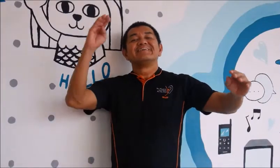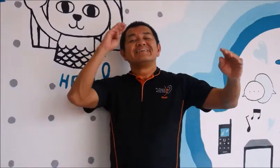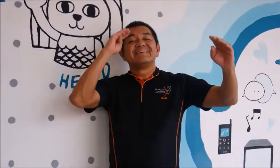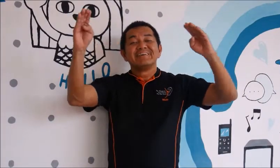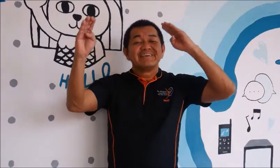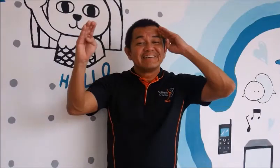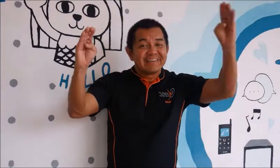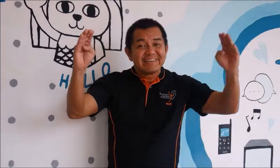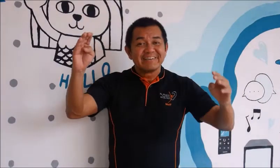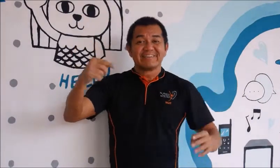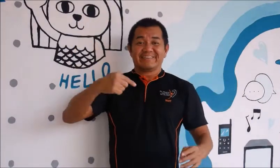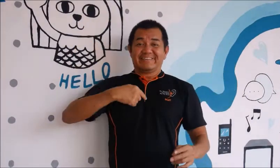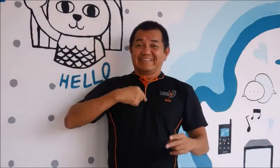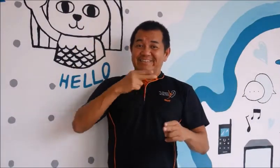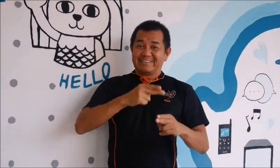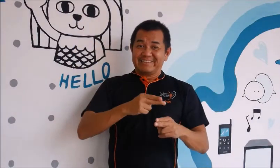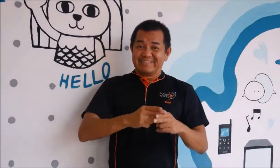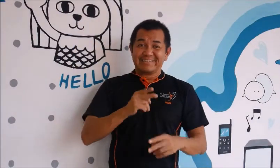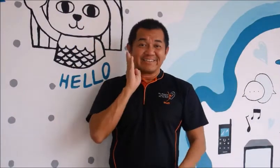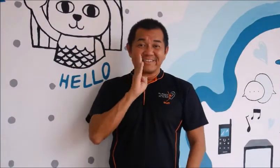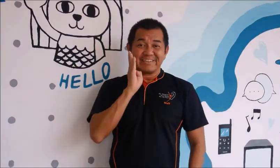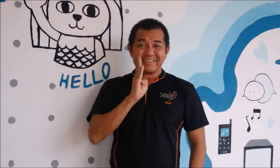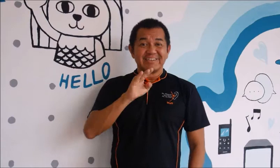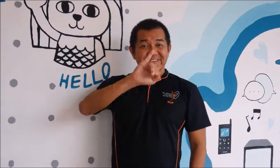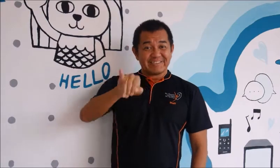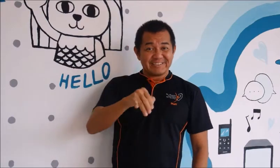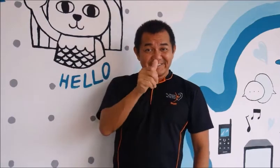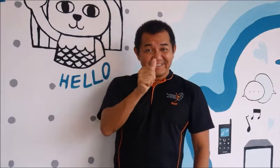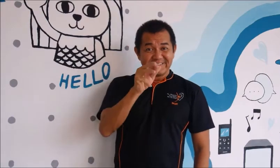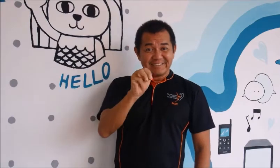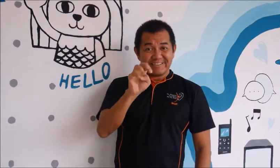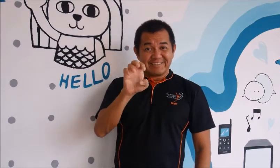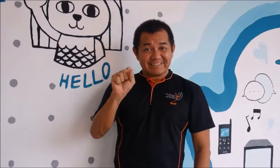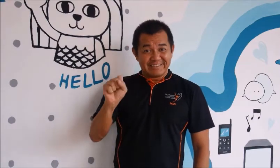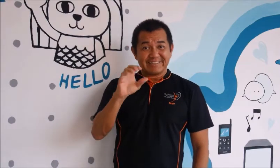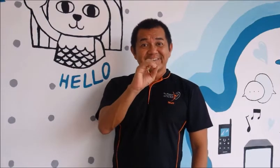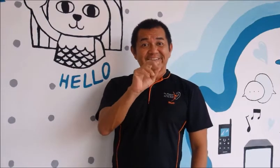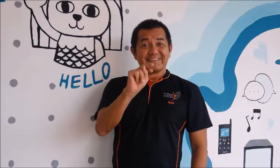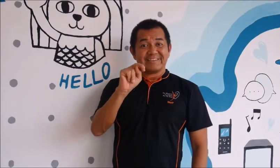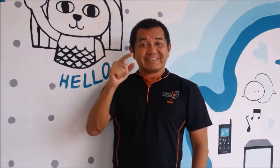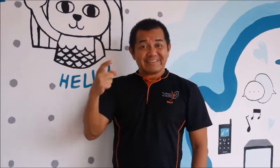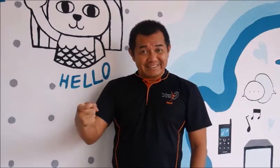Hello, I am James Ong